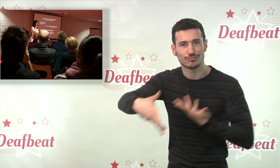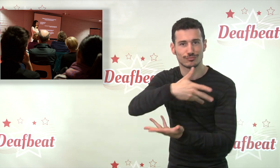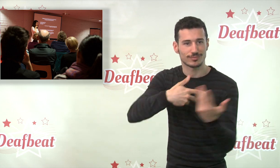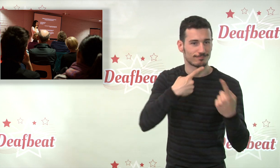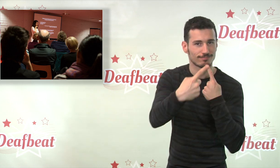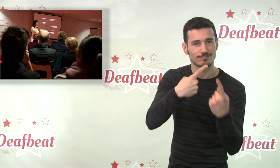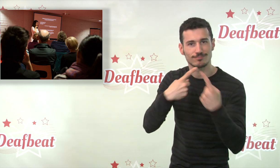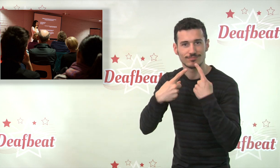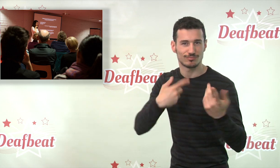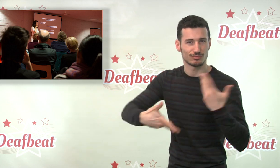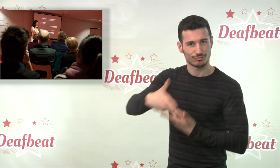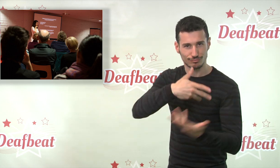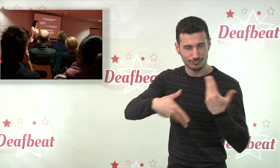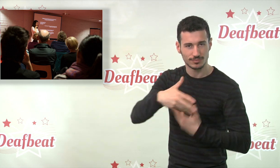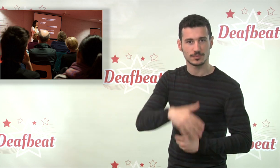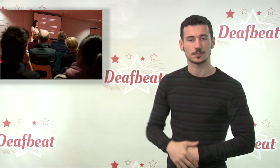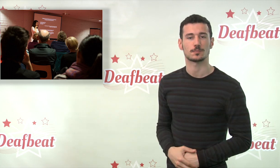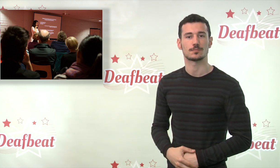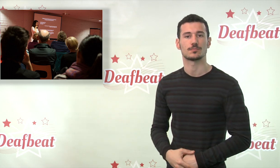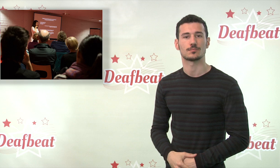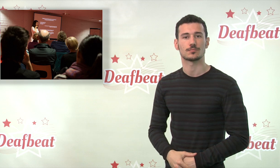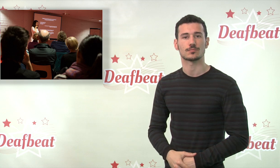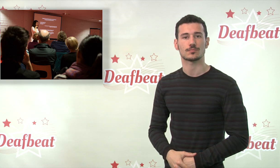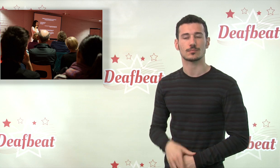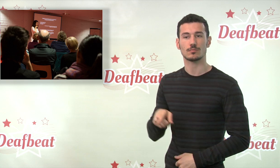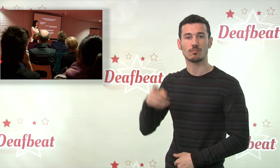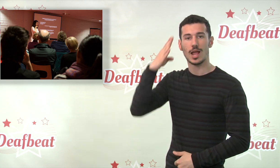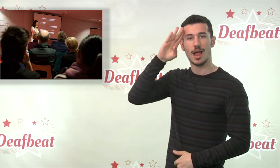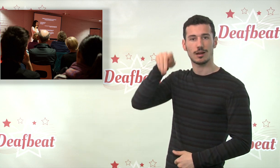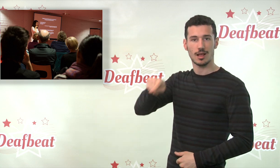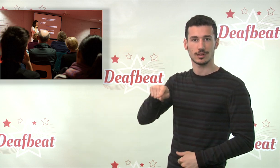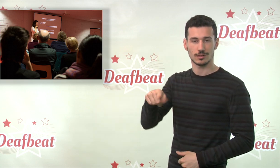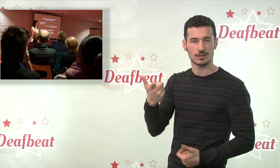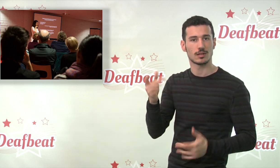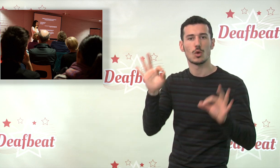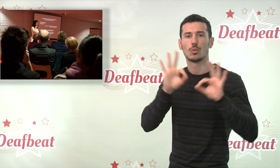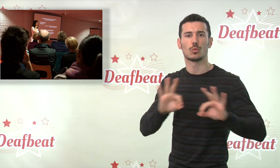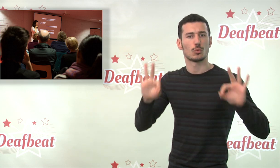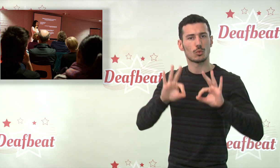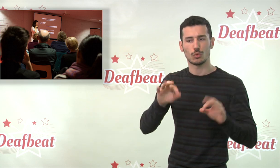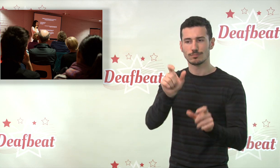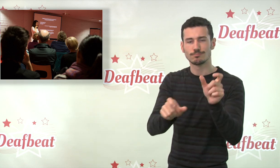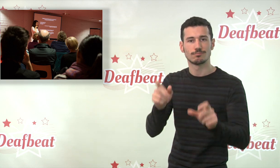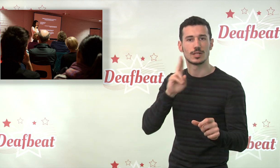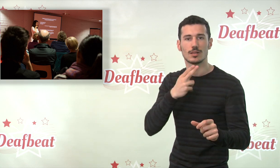connections between Deaf and Hearing cultures. Ireland has no professional Deaf